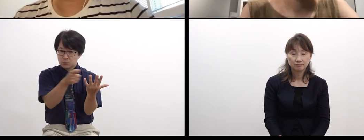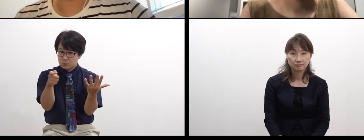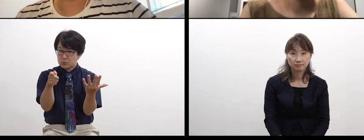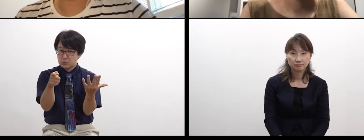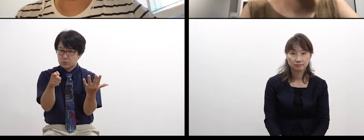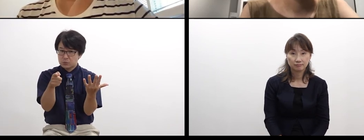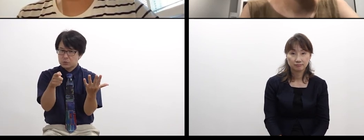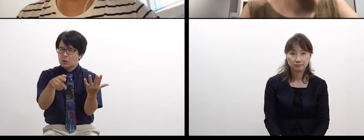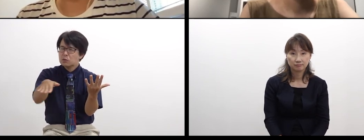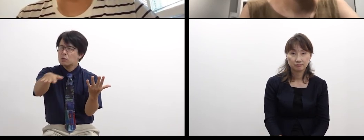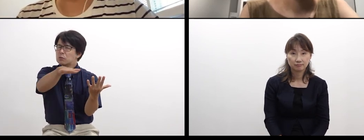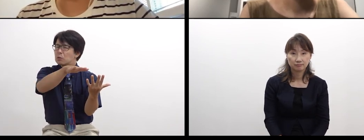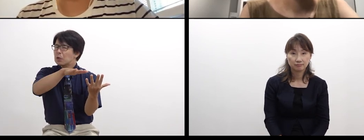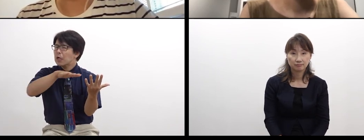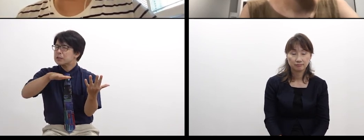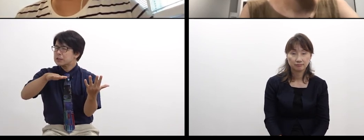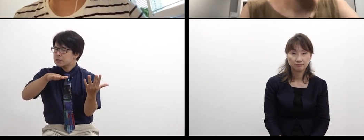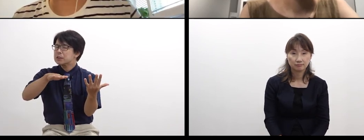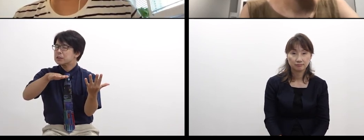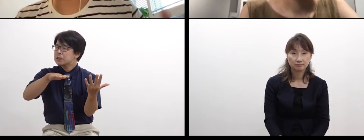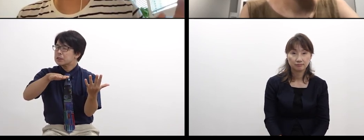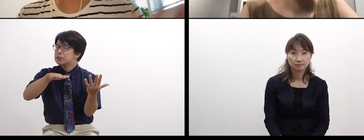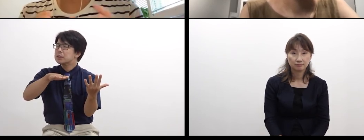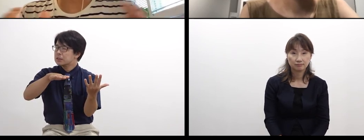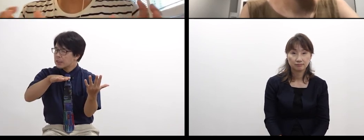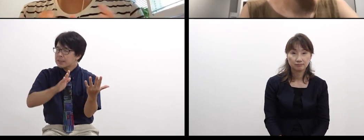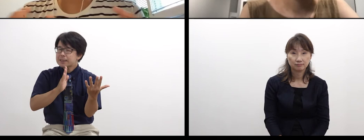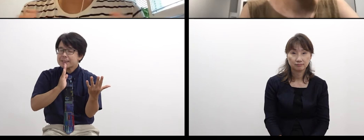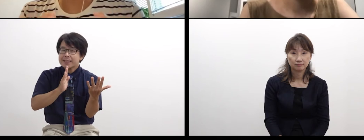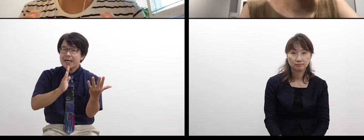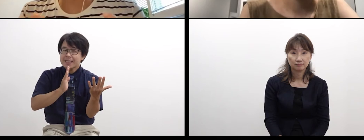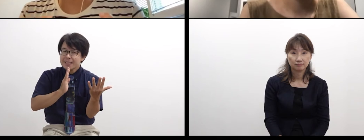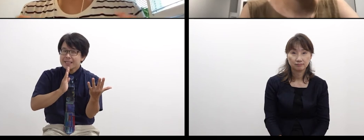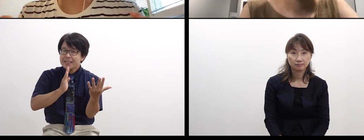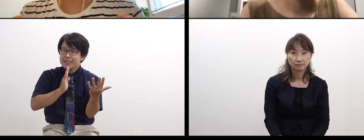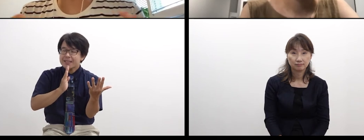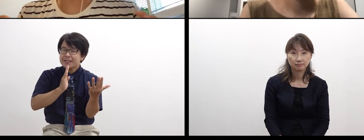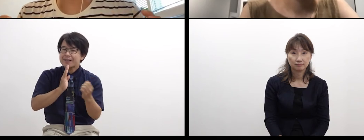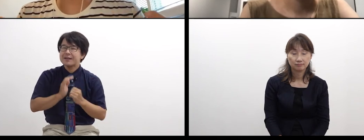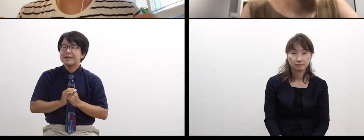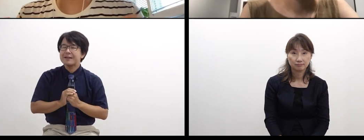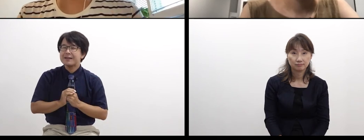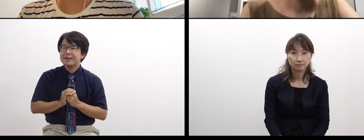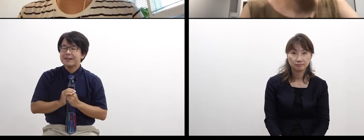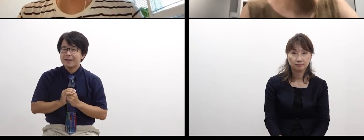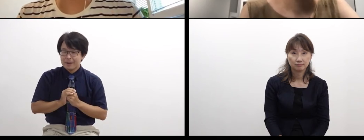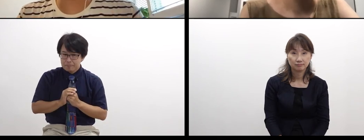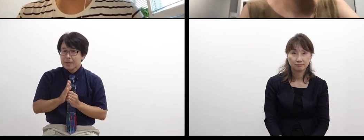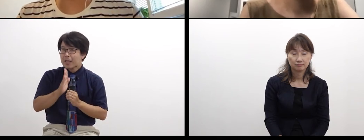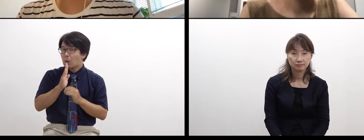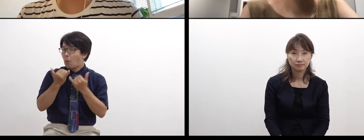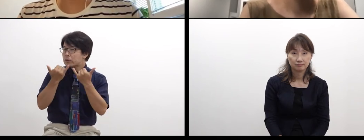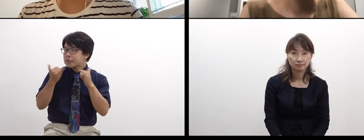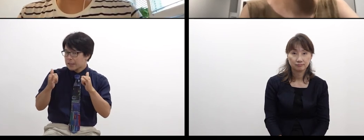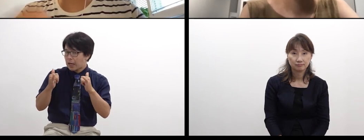Do you think of what it means to those people,